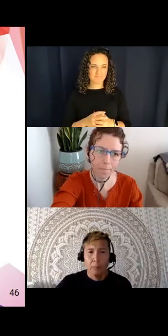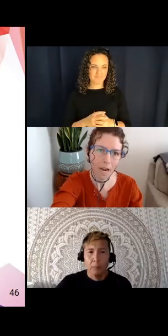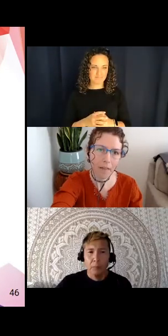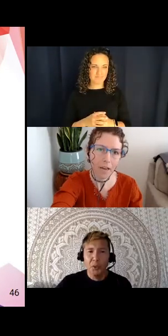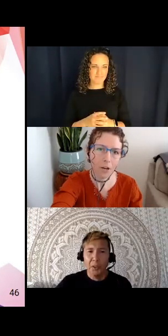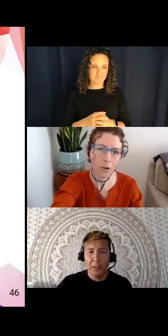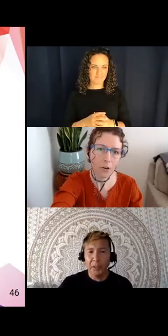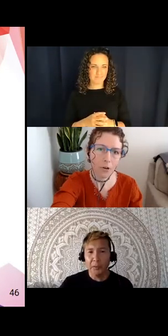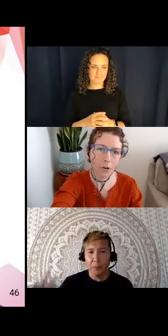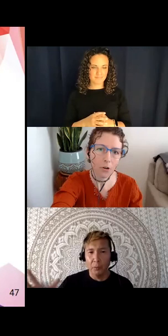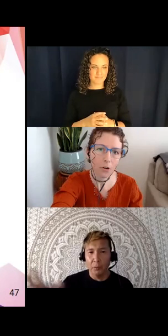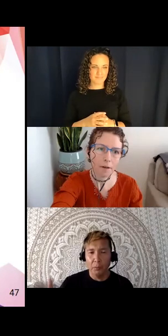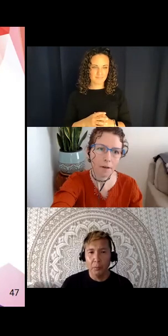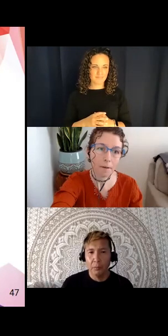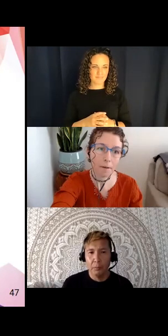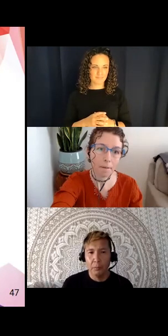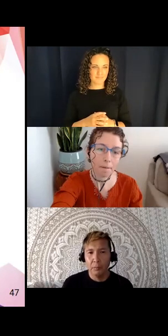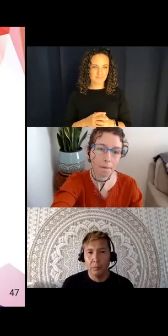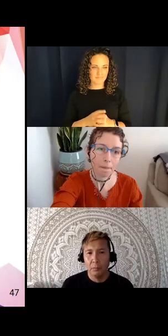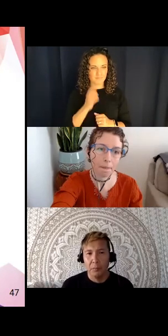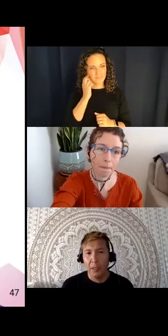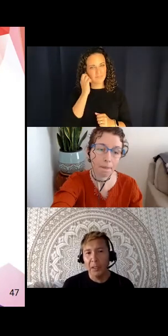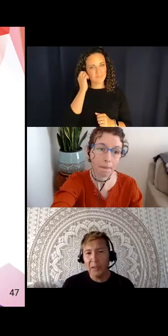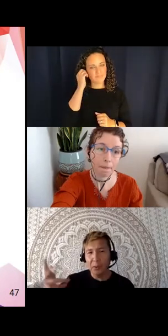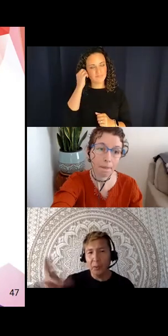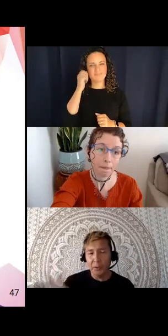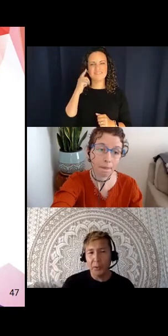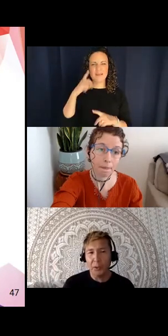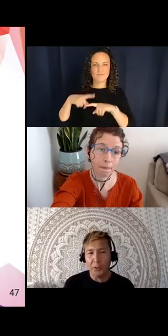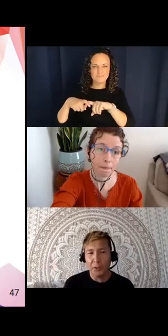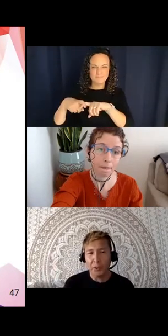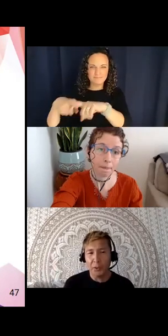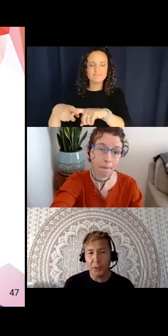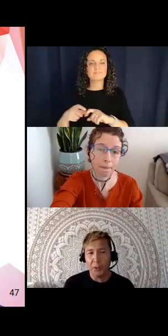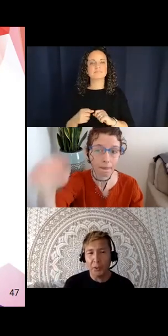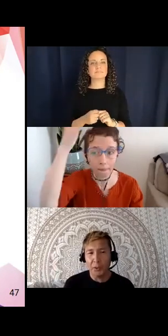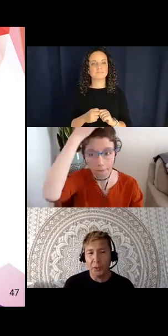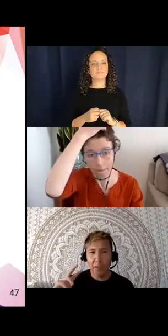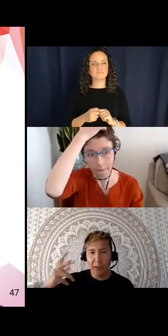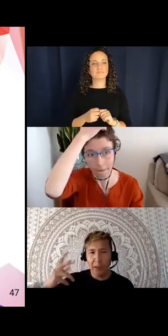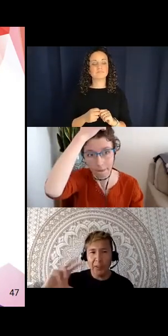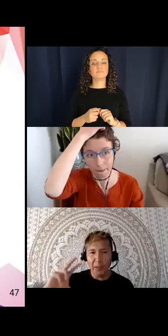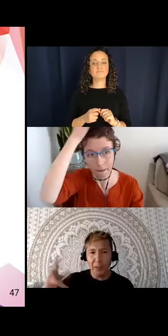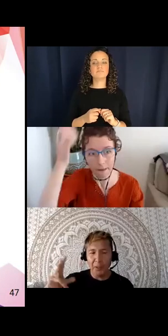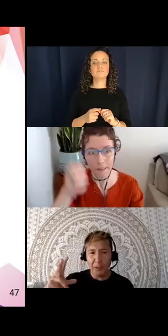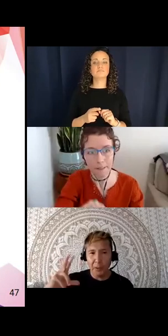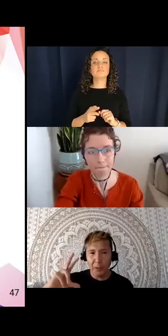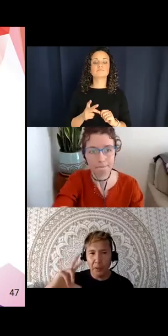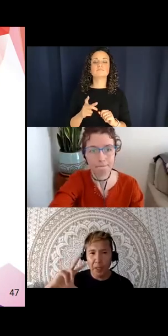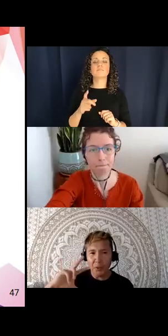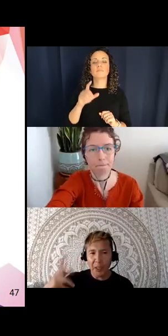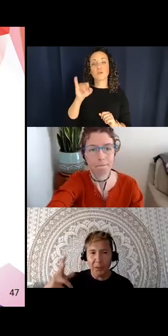At least what we wanted to show was basically that a lot of the same object classification